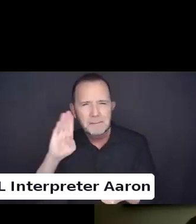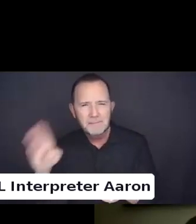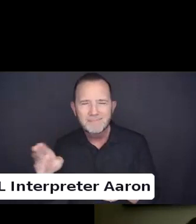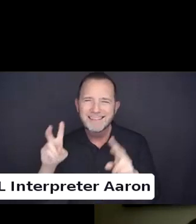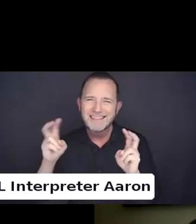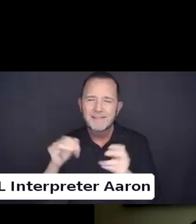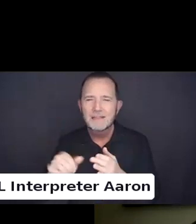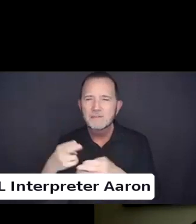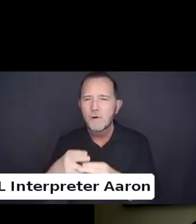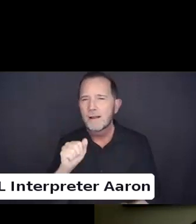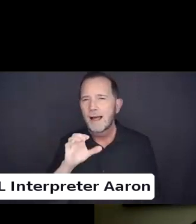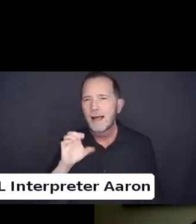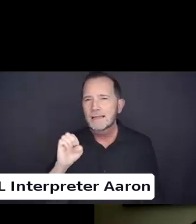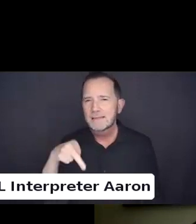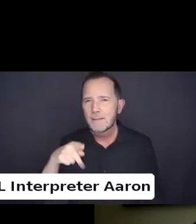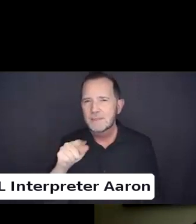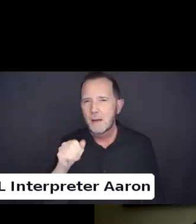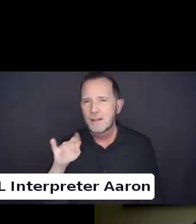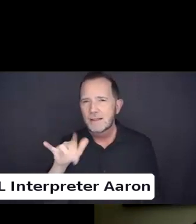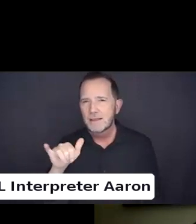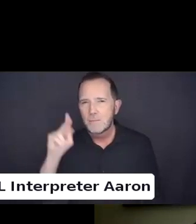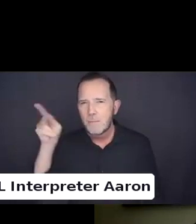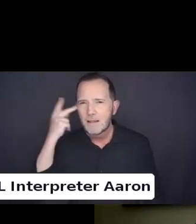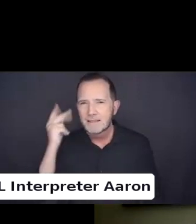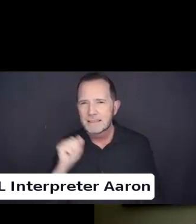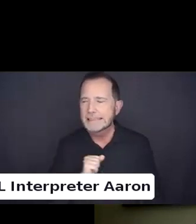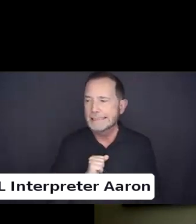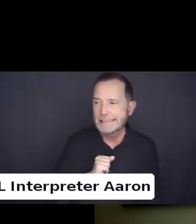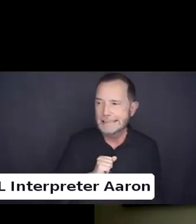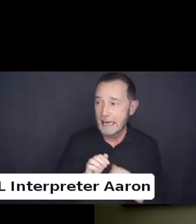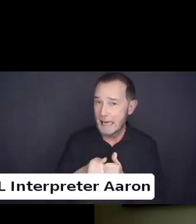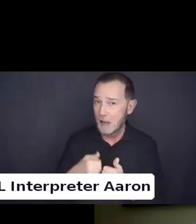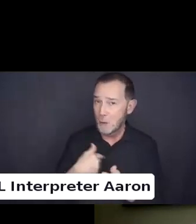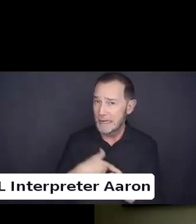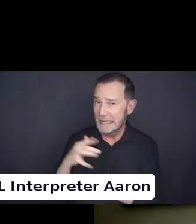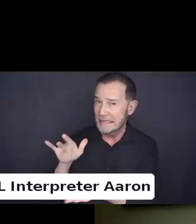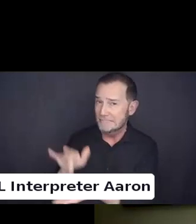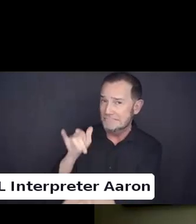But yes.